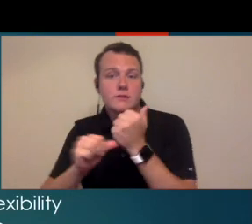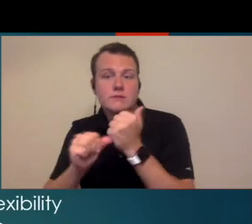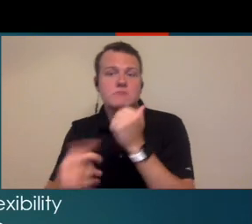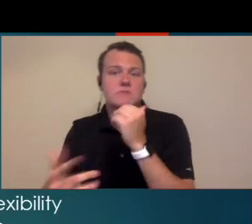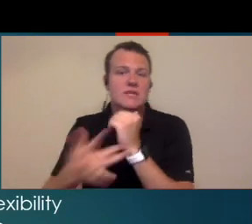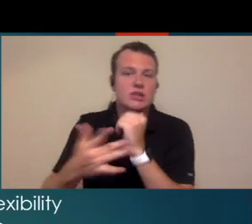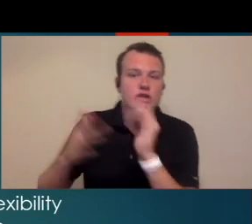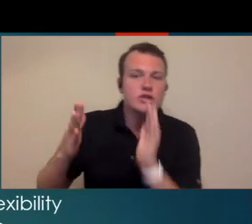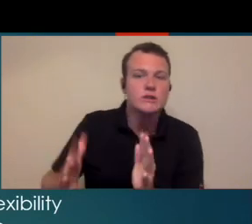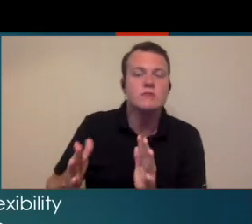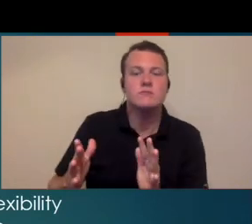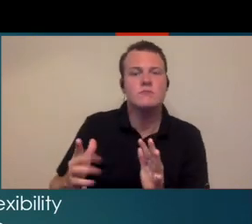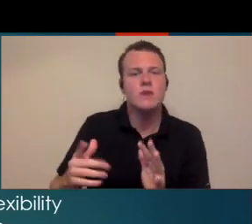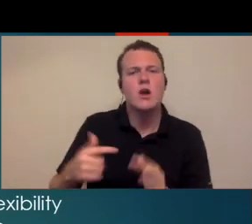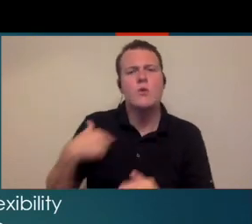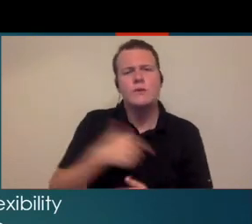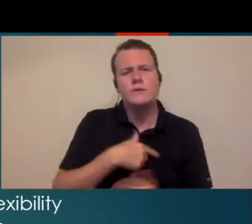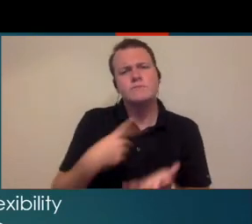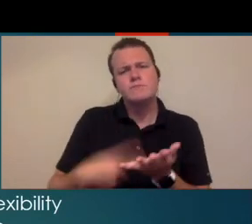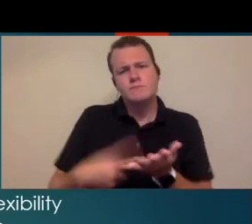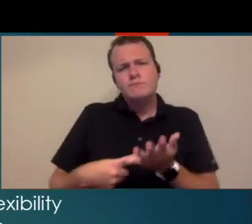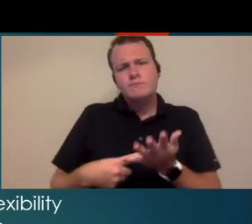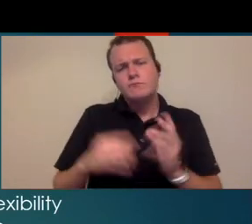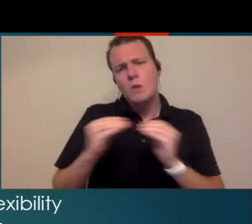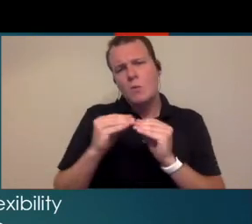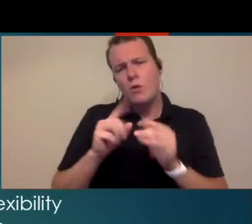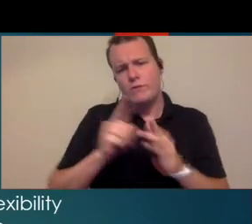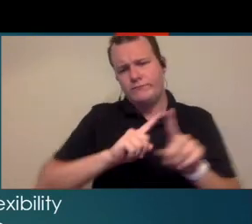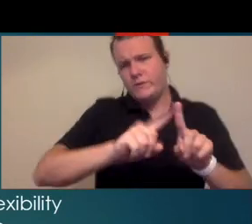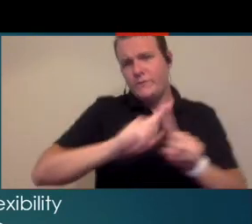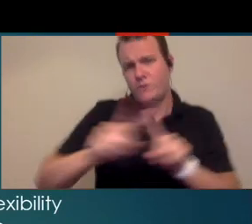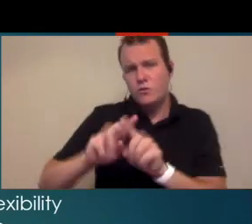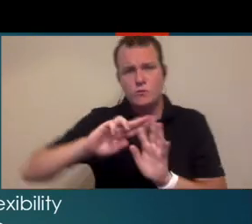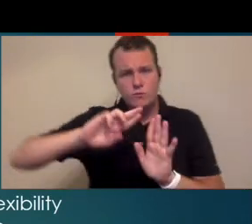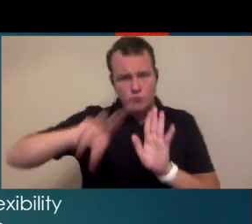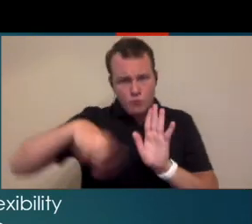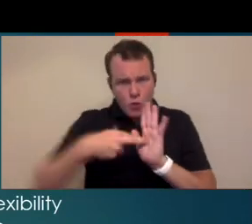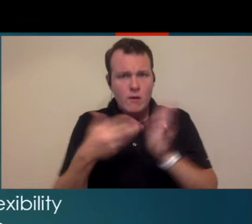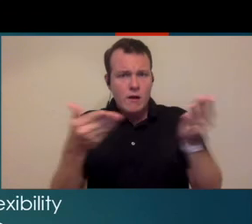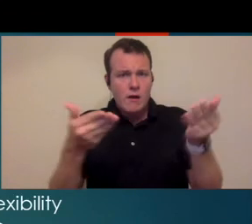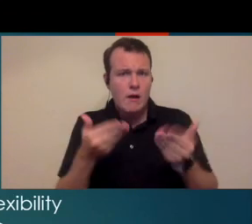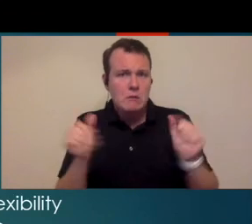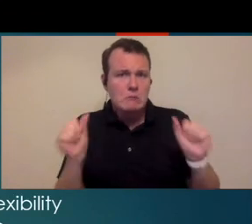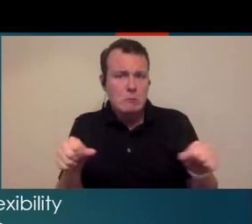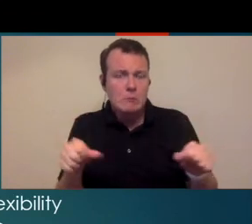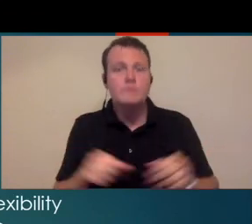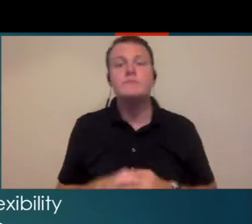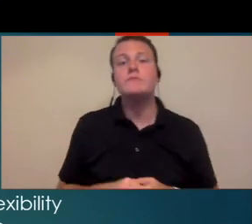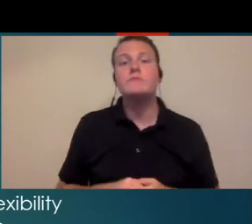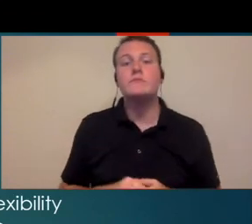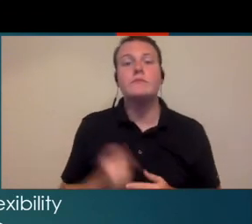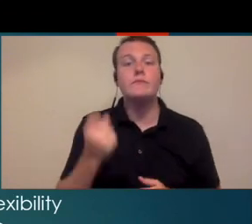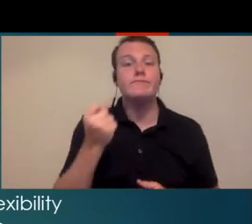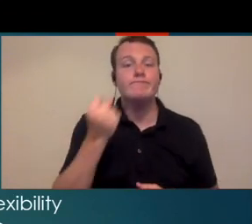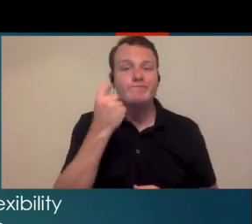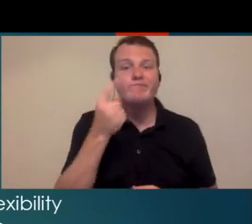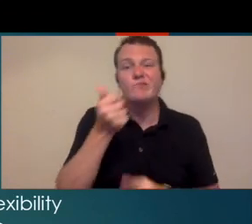technician so we'll kind of talk a little bit later about all of the different roles you might hire for but you're gonna have to kind of define who